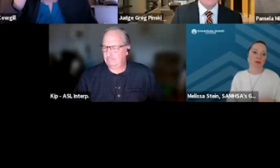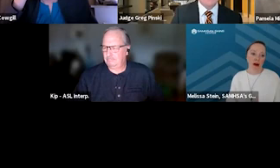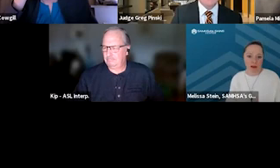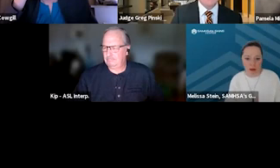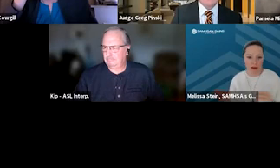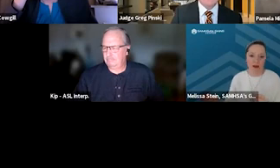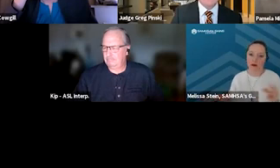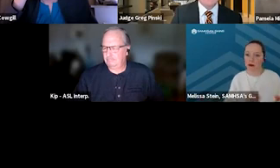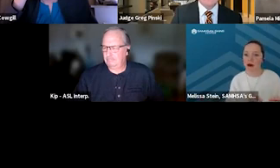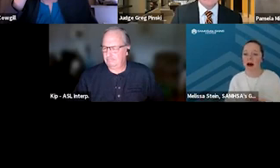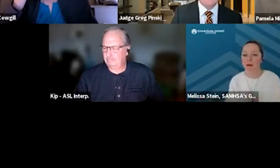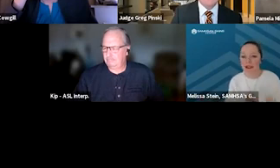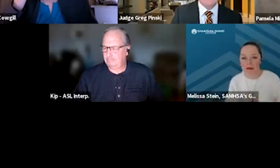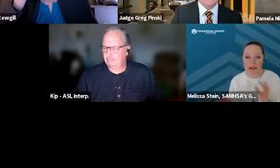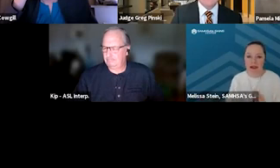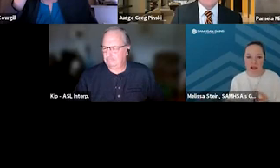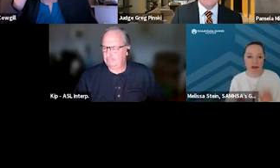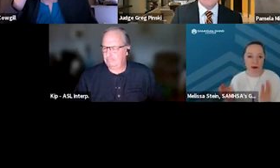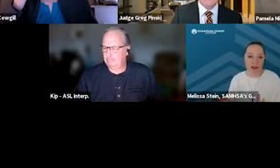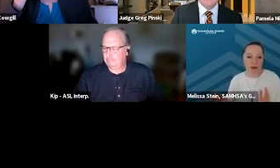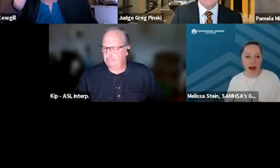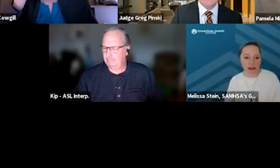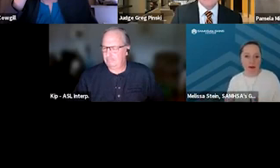proximal, distal incentives and sanctions for each phase.